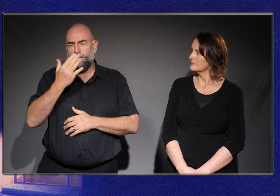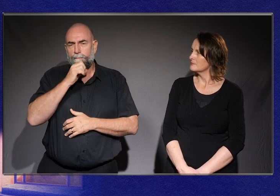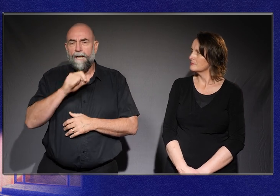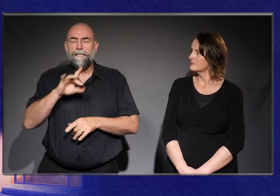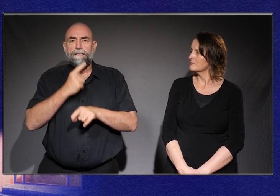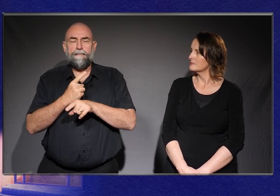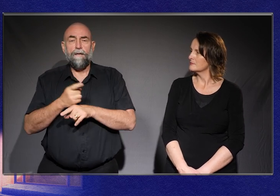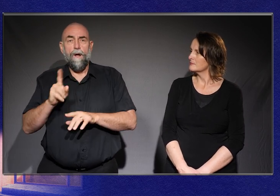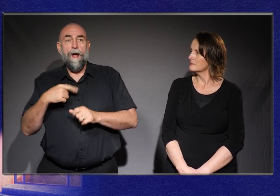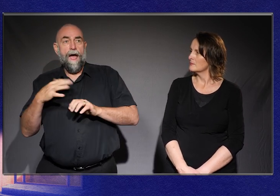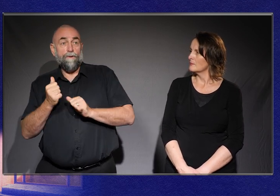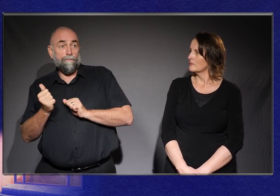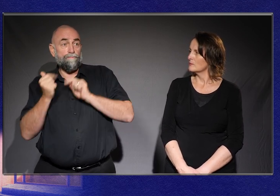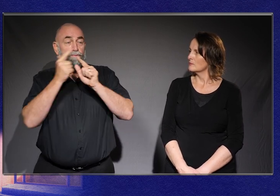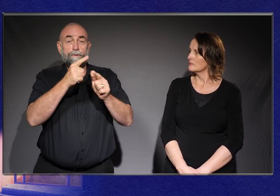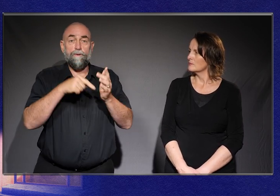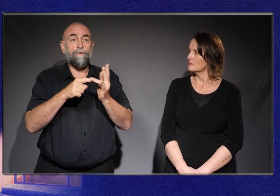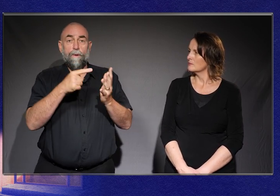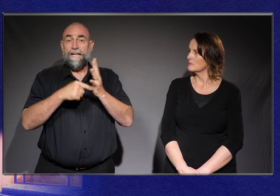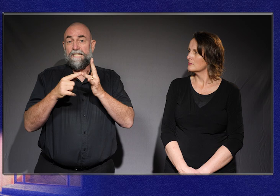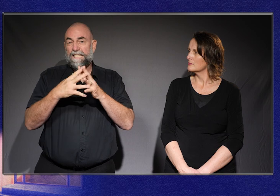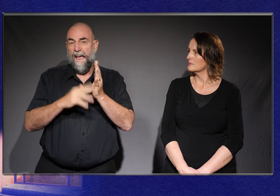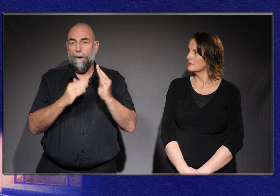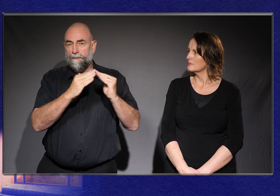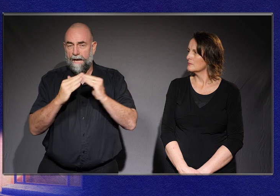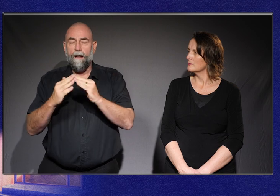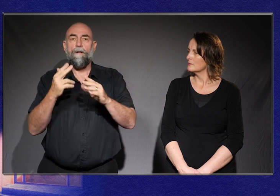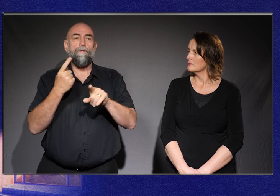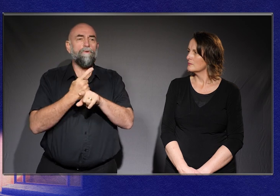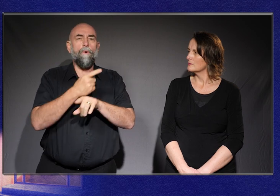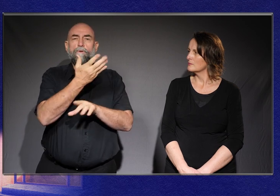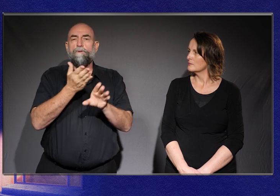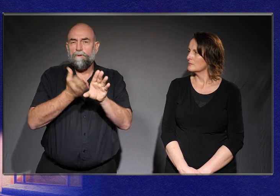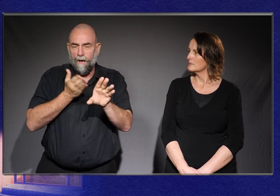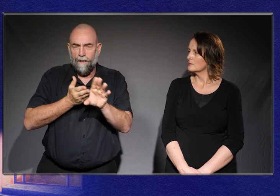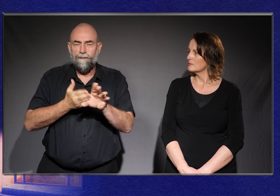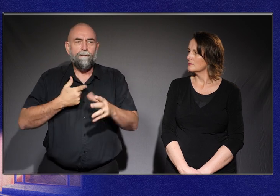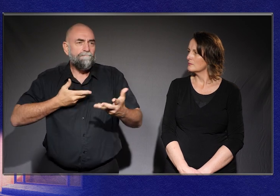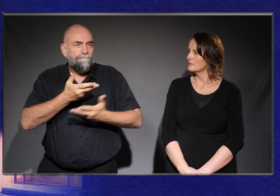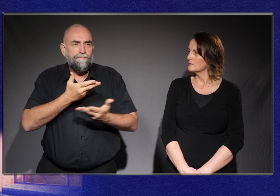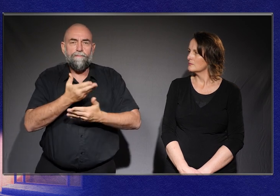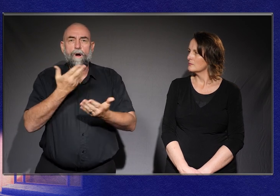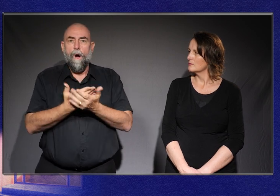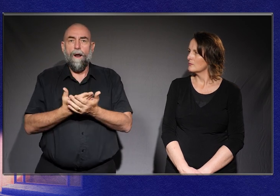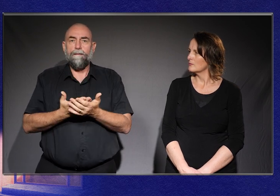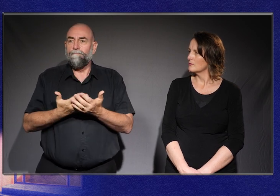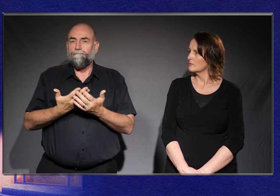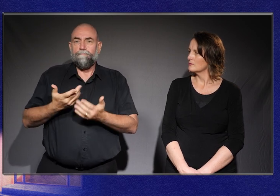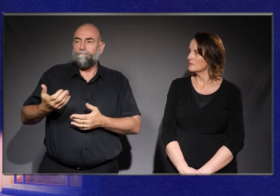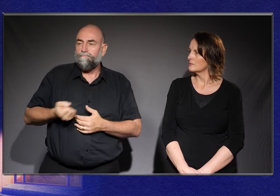and speak with a clinical psychologist, because I'm on an employment support program. And that's great. Well, I'm in there for 20 minutes.